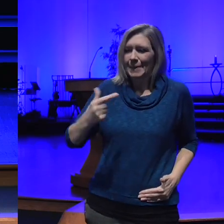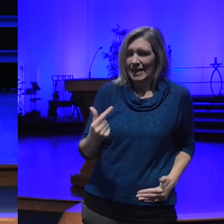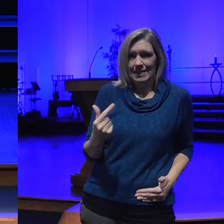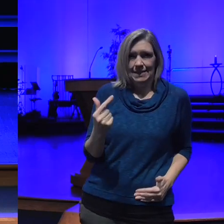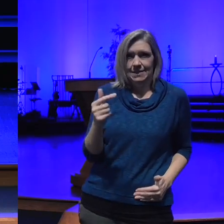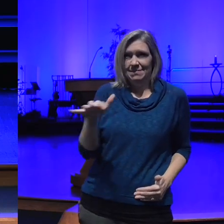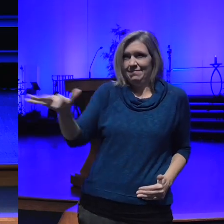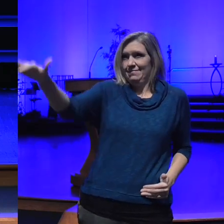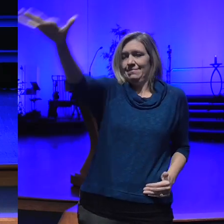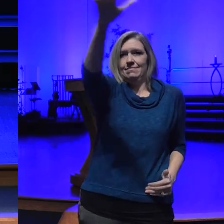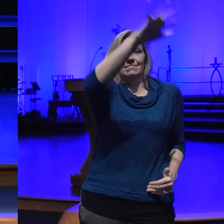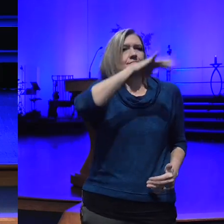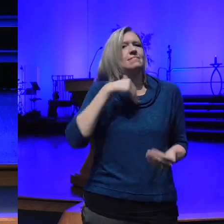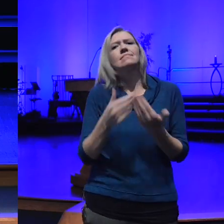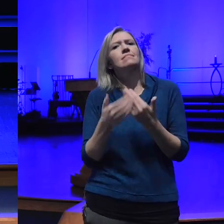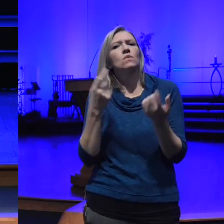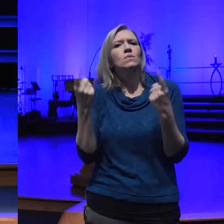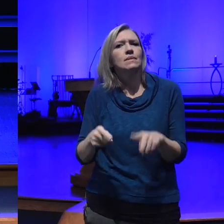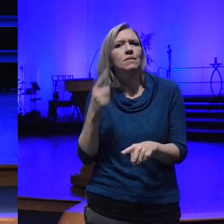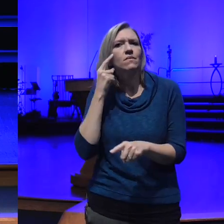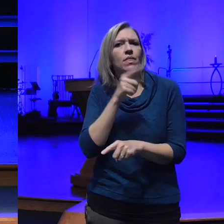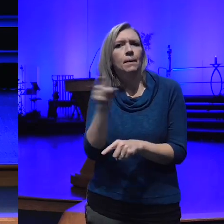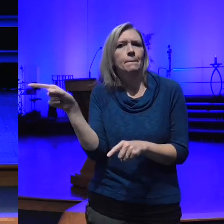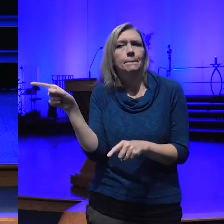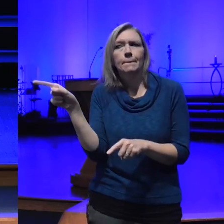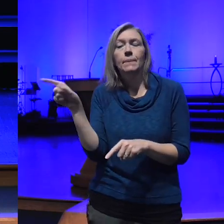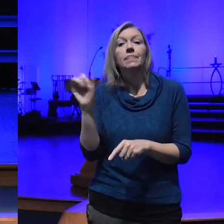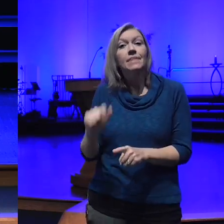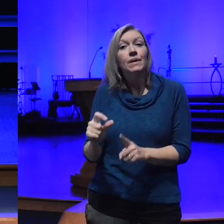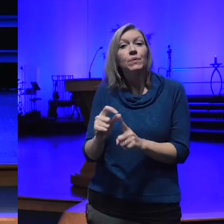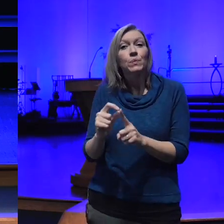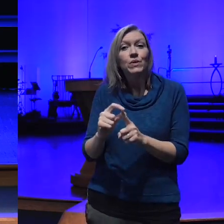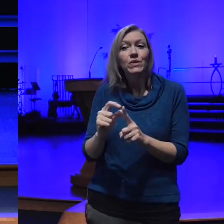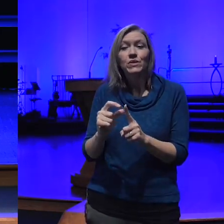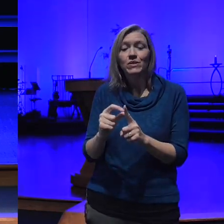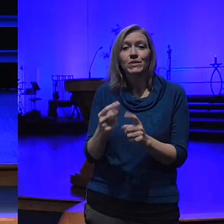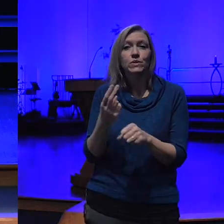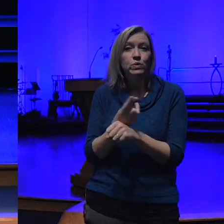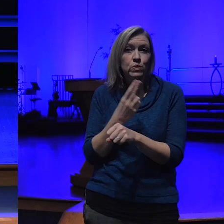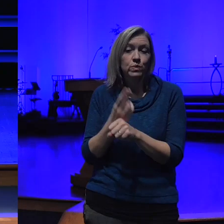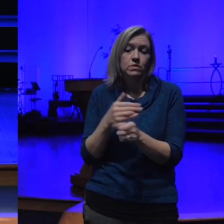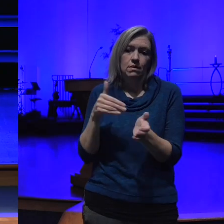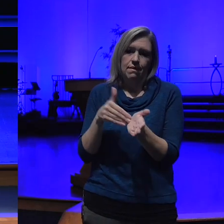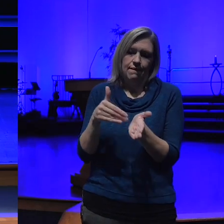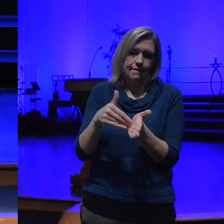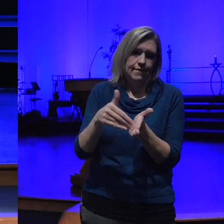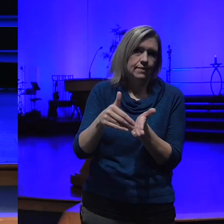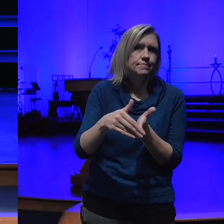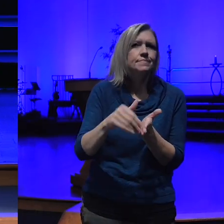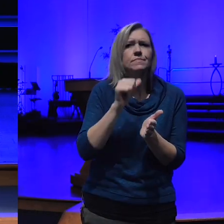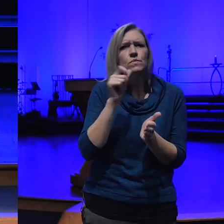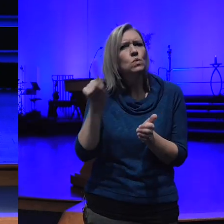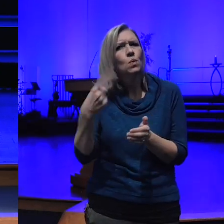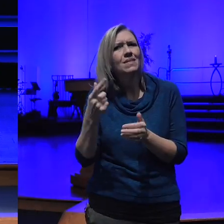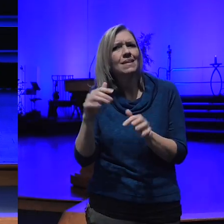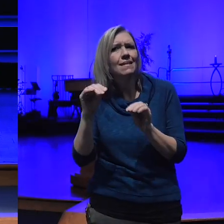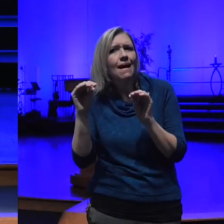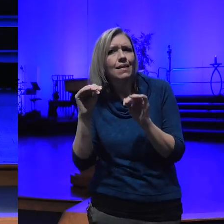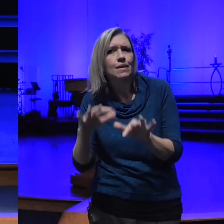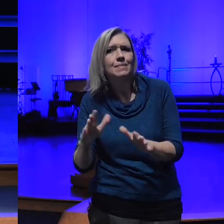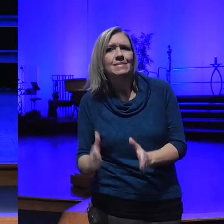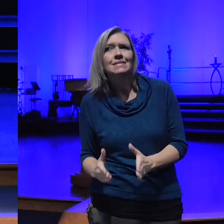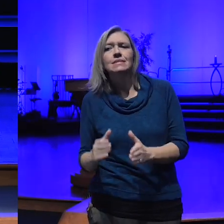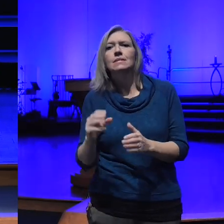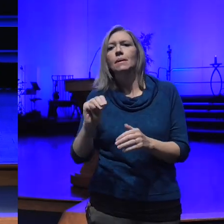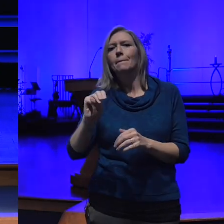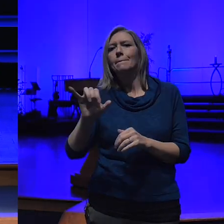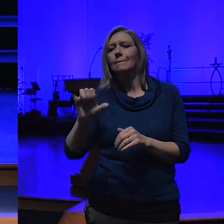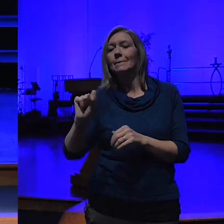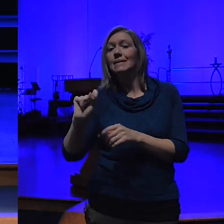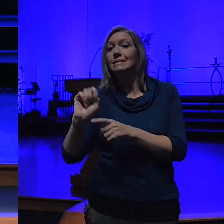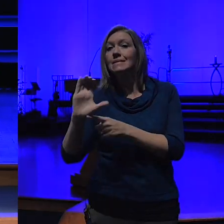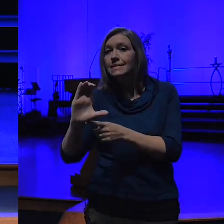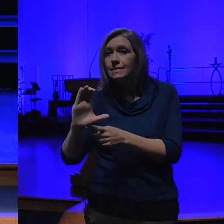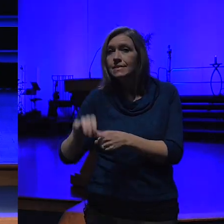on for them that word is often used by not only Alchemists but Mystics and spiritual greats who